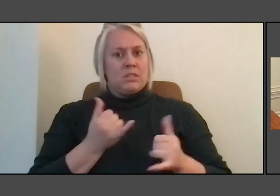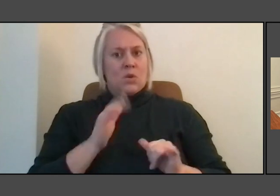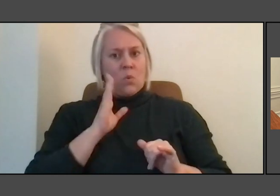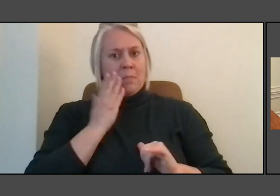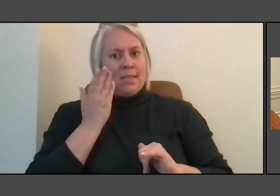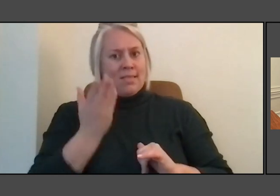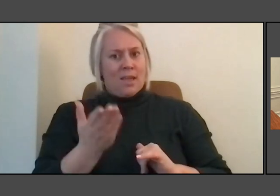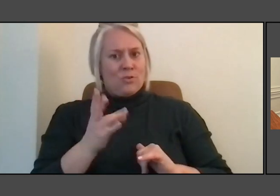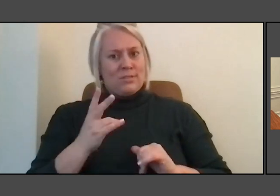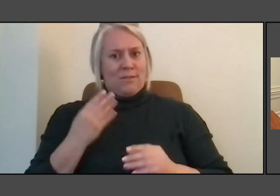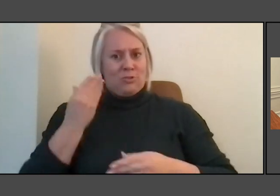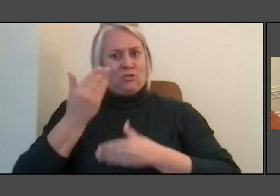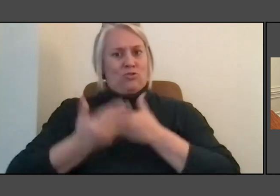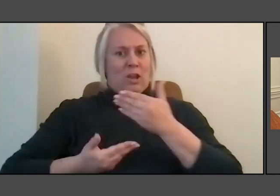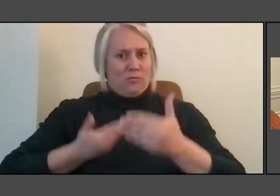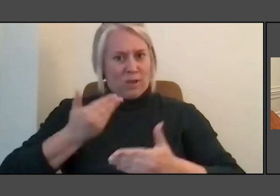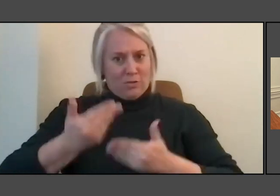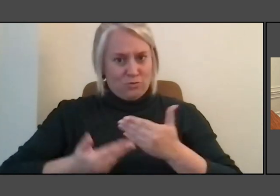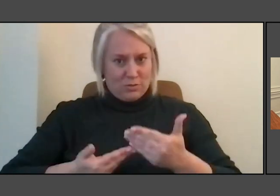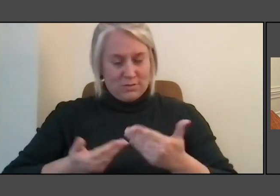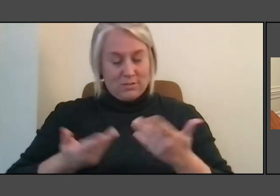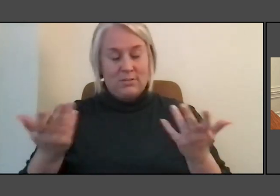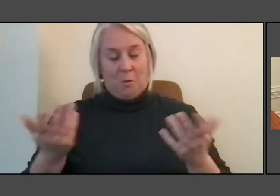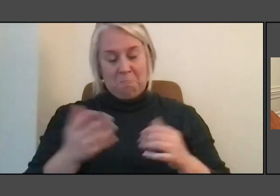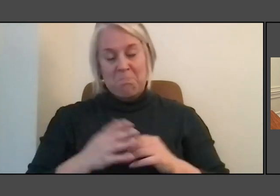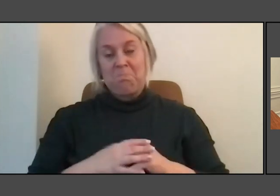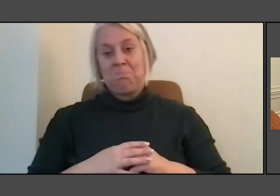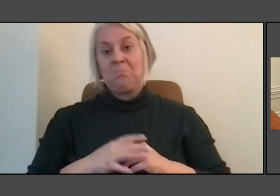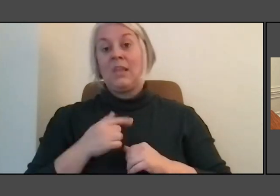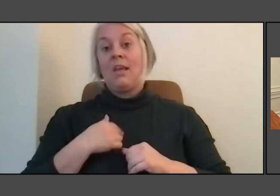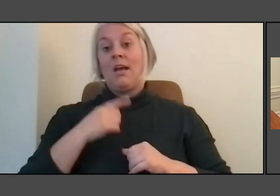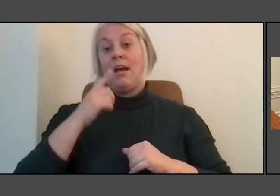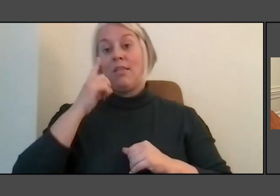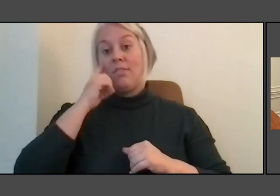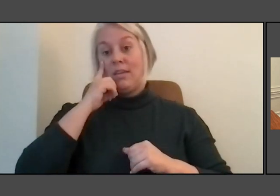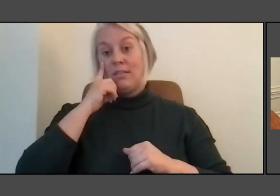We might, you know, and I and I think I think it's a beautiful thing